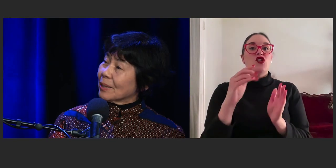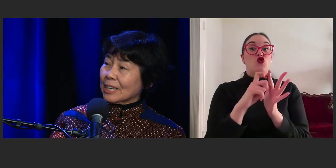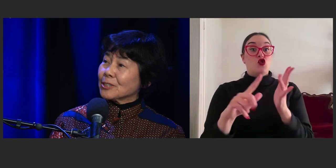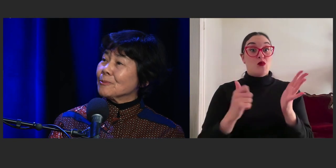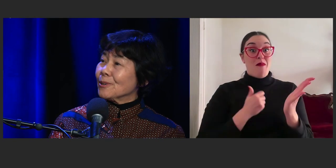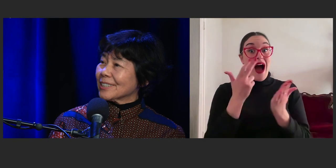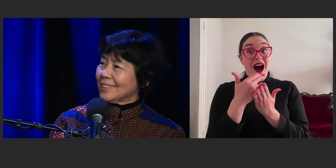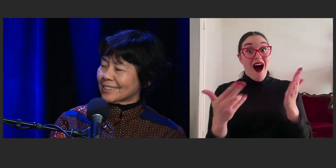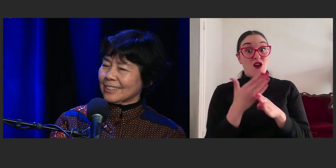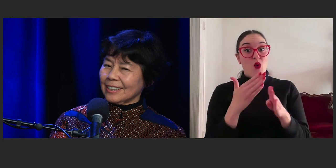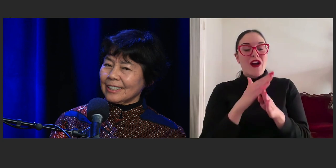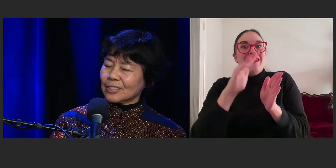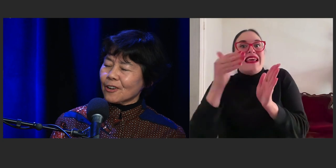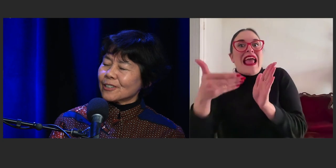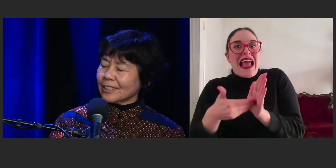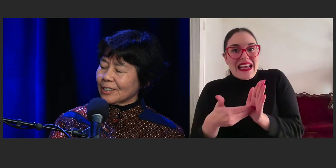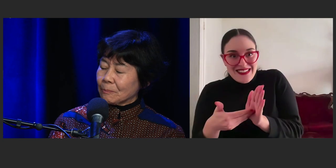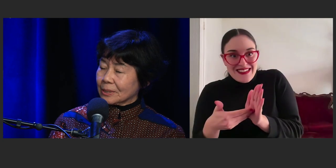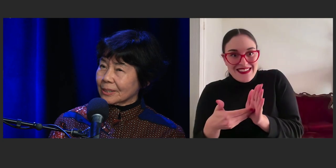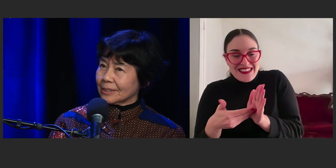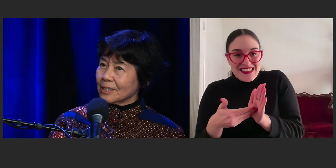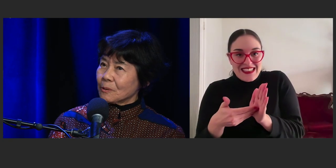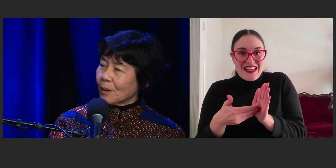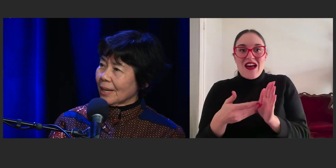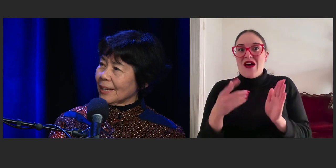but I do work yes, in totally the opposite way.